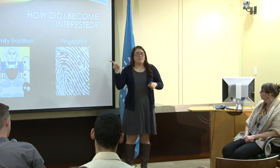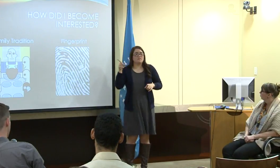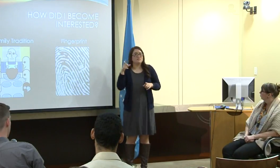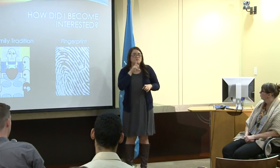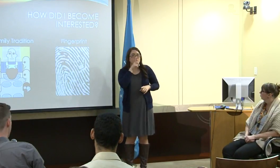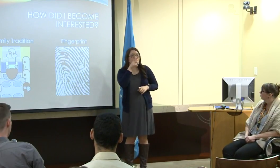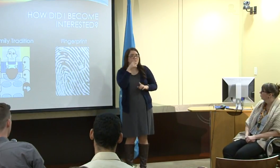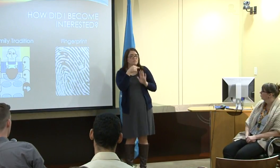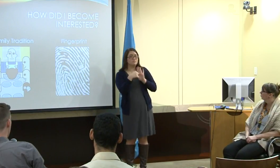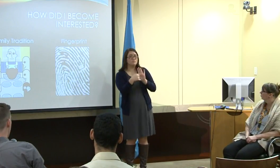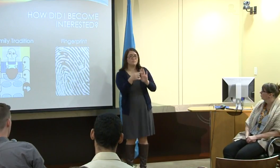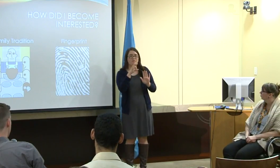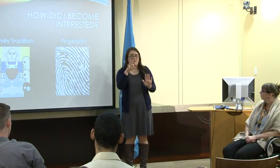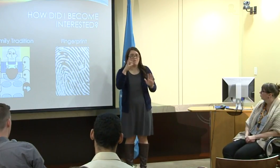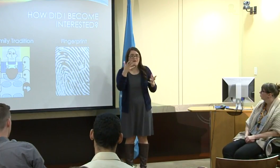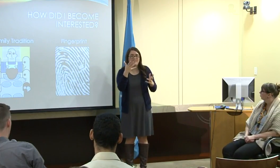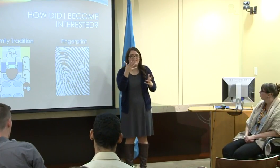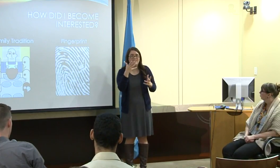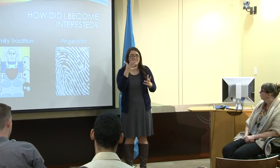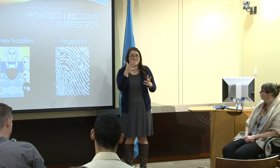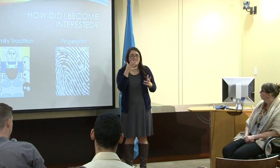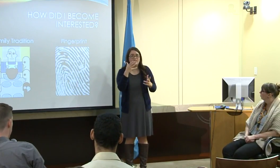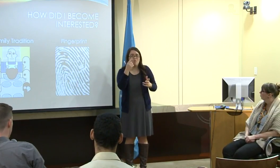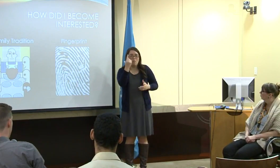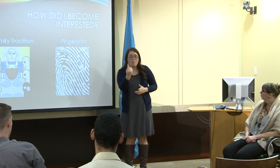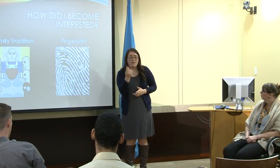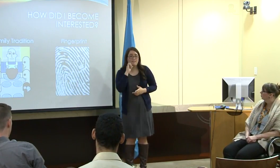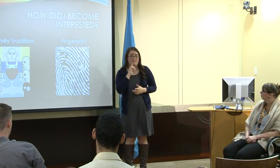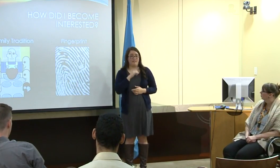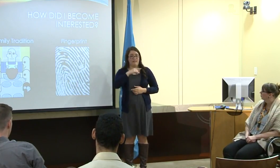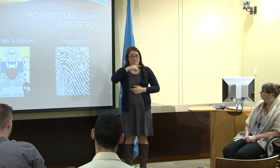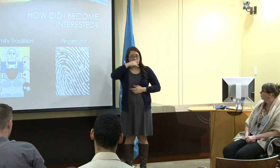such an impact and was symbolic of the family that I grew up with,